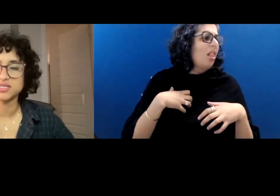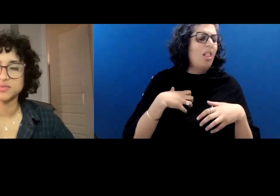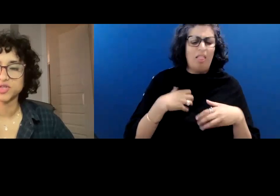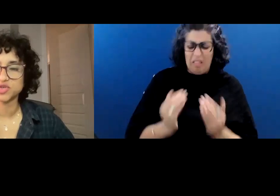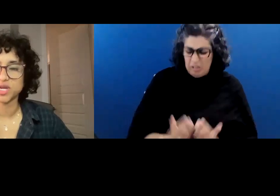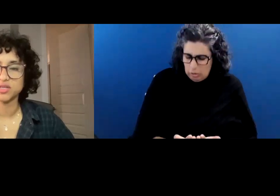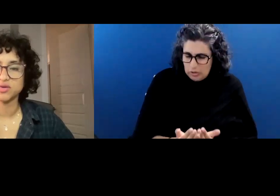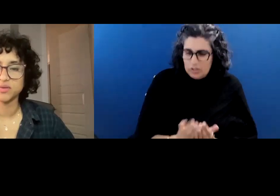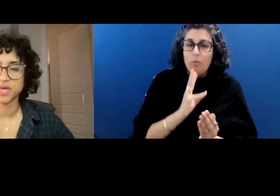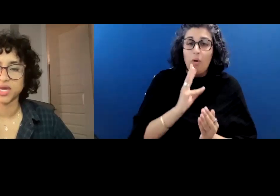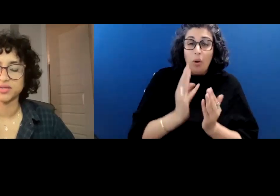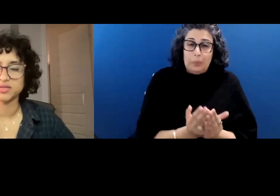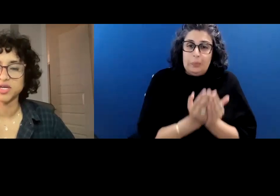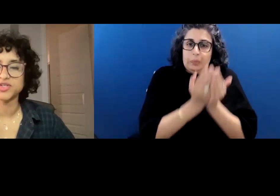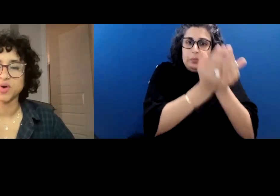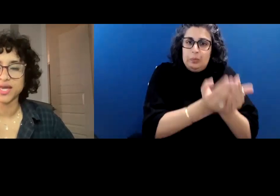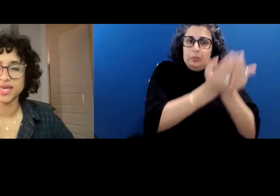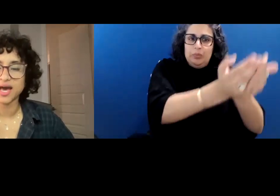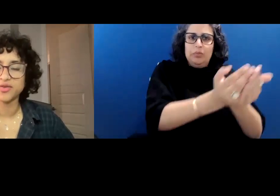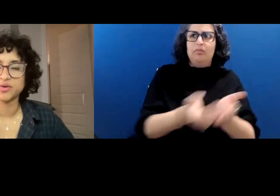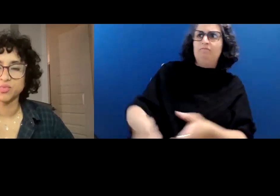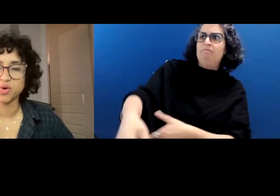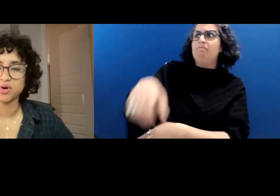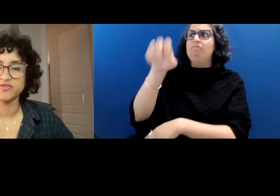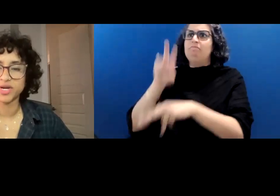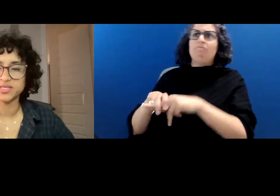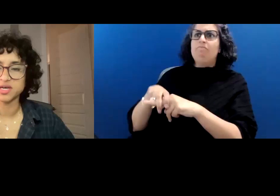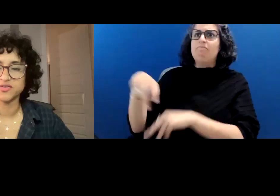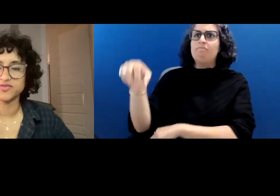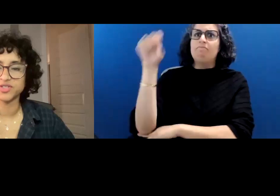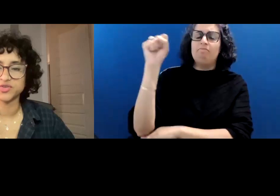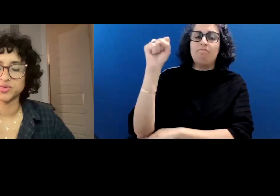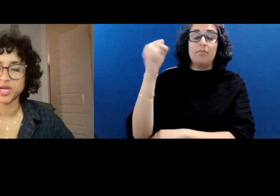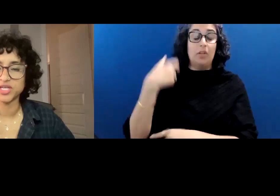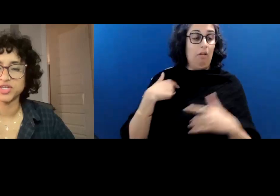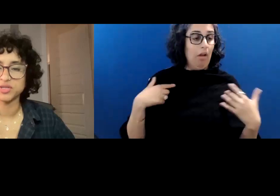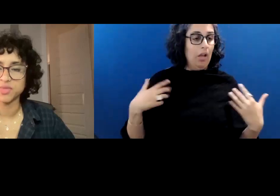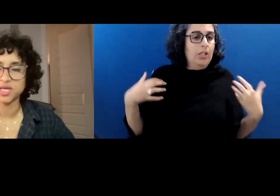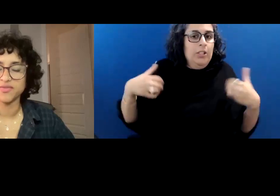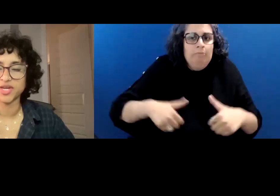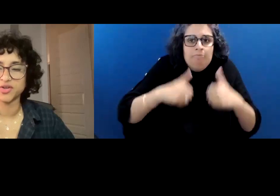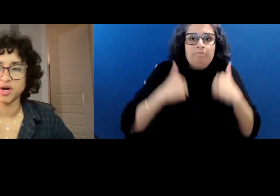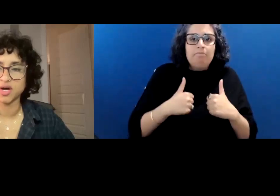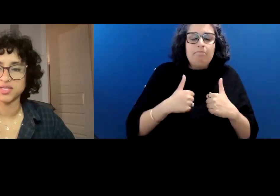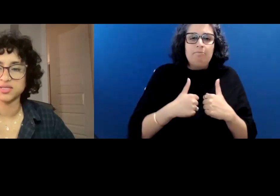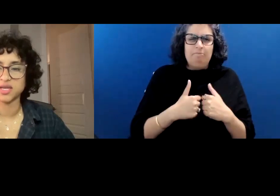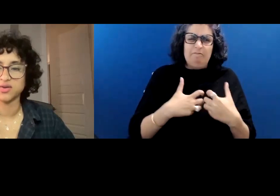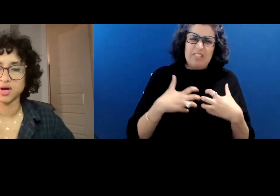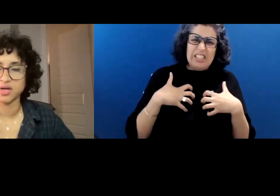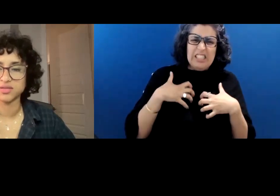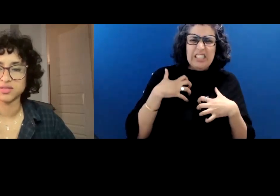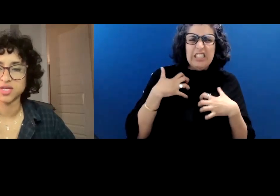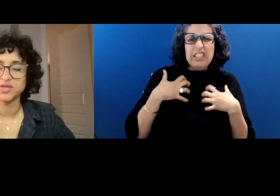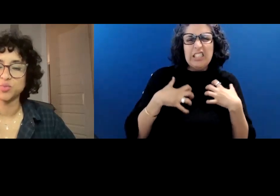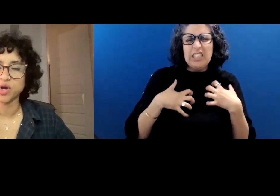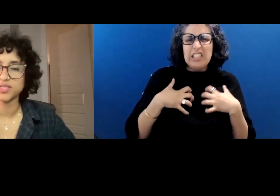Sit up straight, you command, so I gather more of myself into the rage in me that gnaws and gnaws.